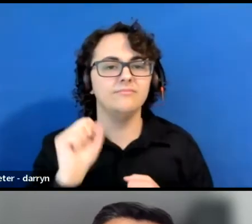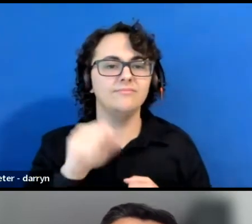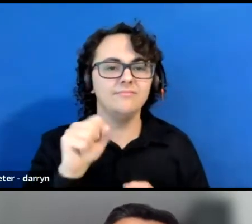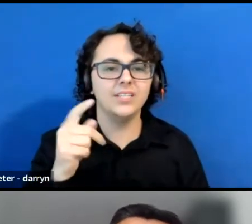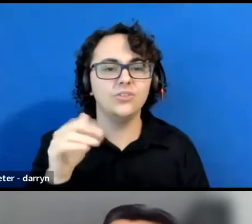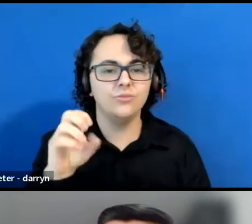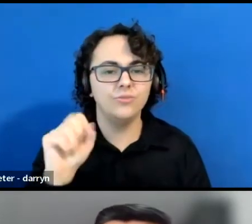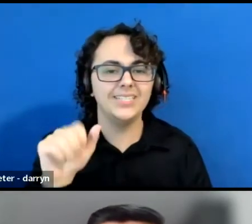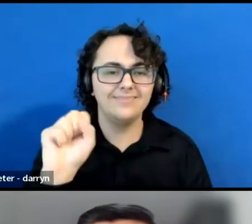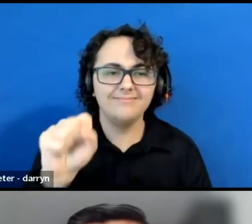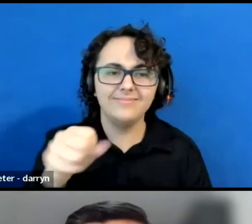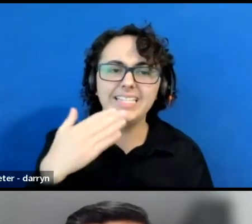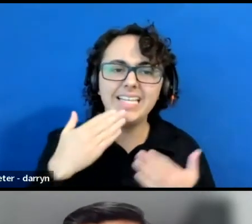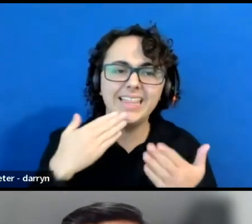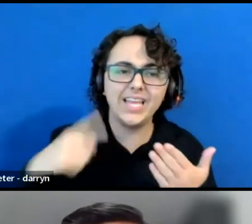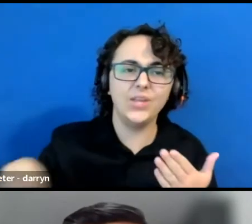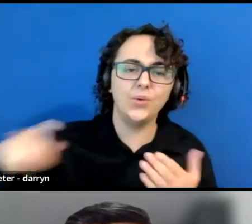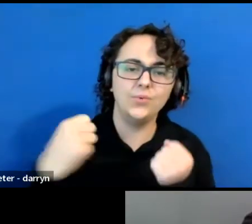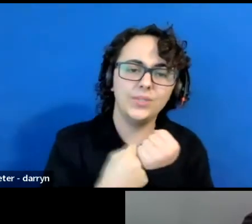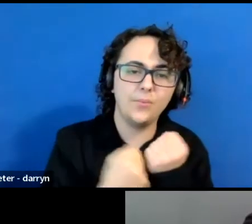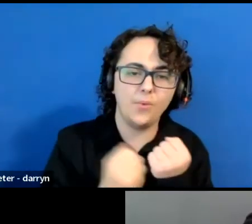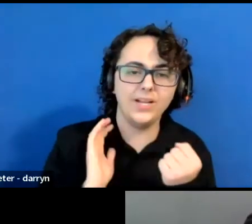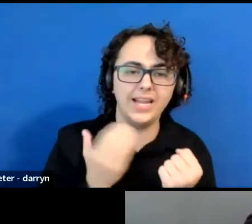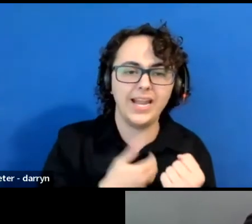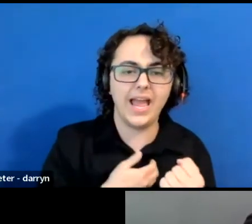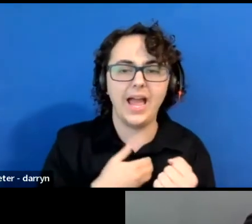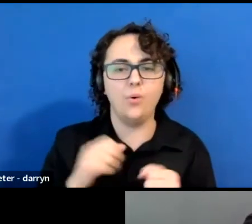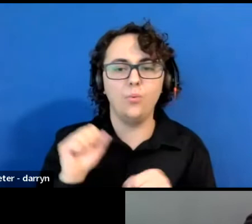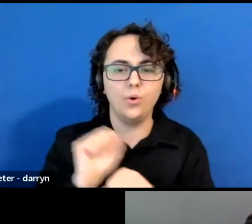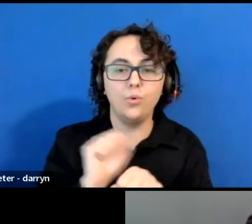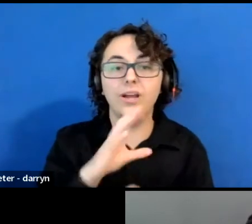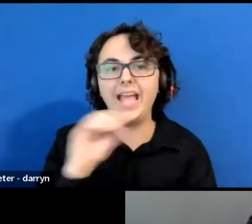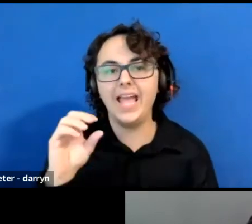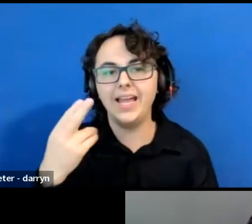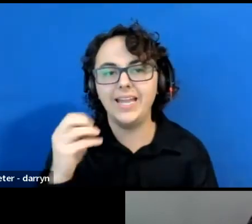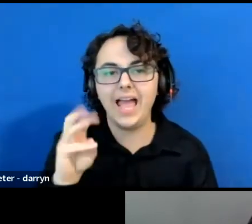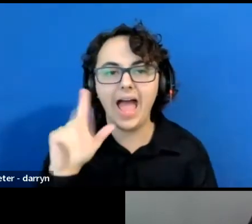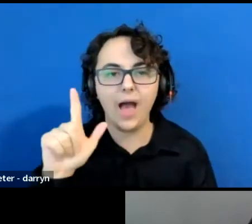Now, earlier we talked about how much has changed over this past year.